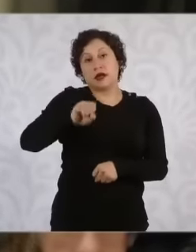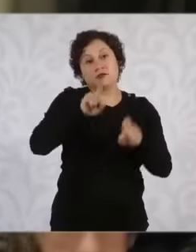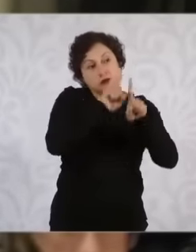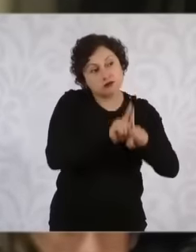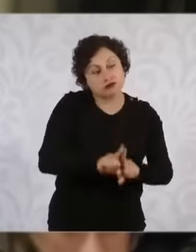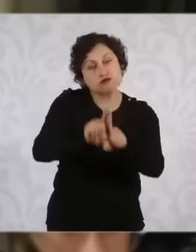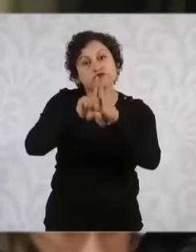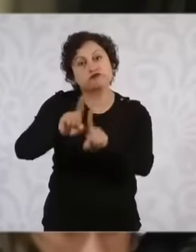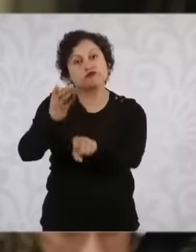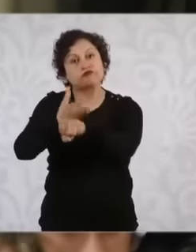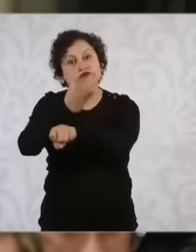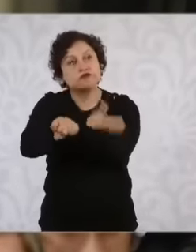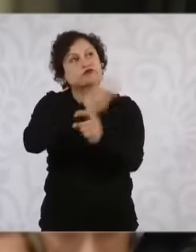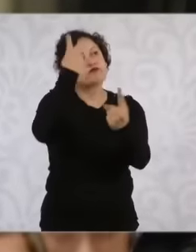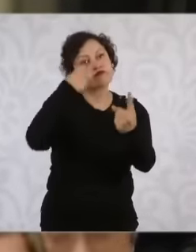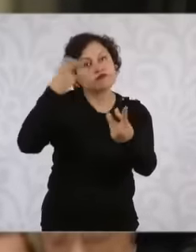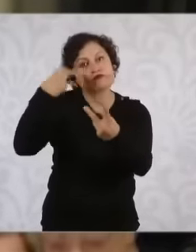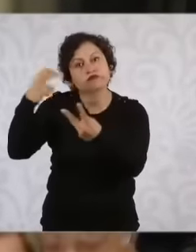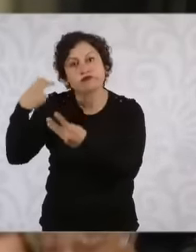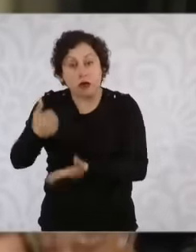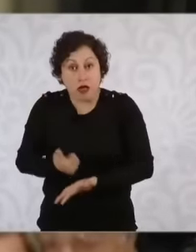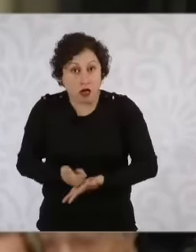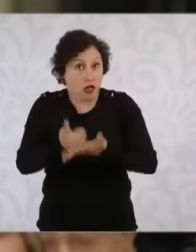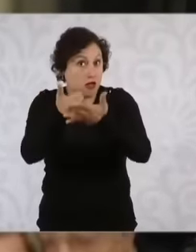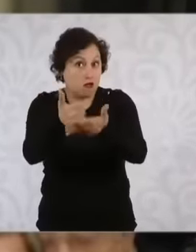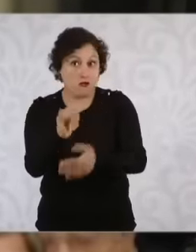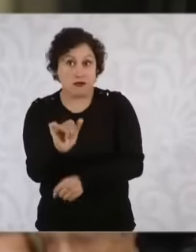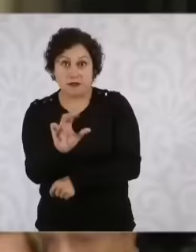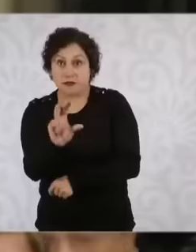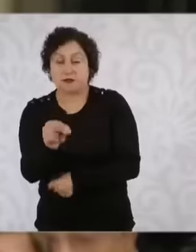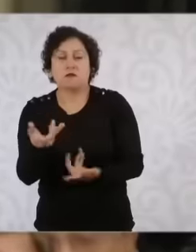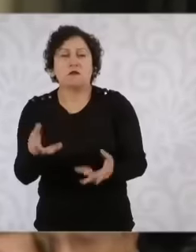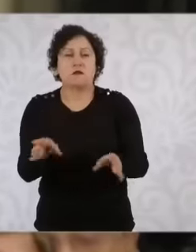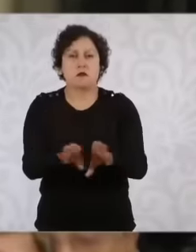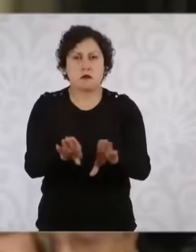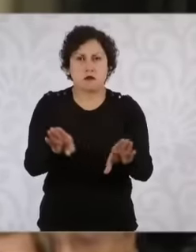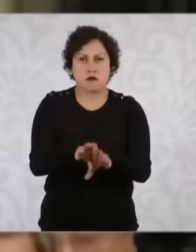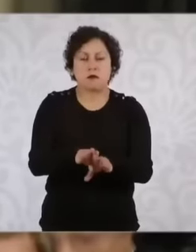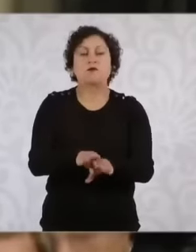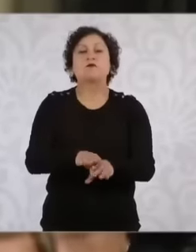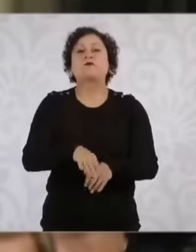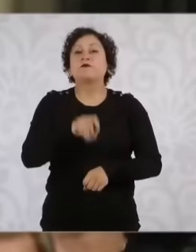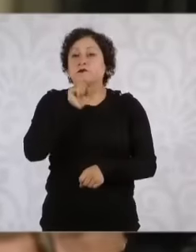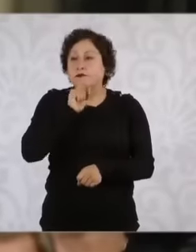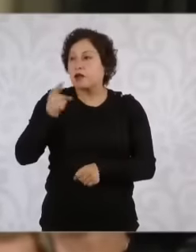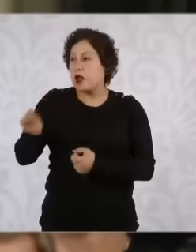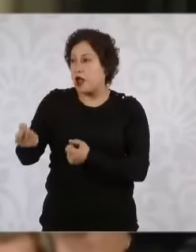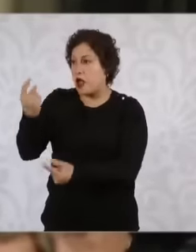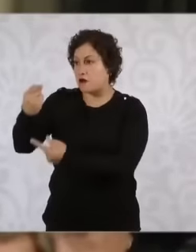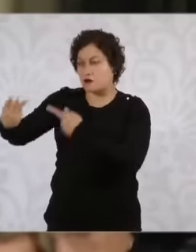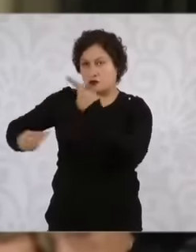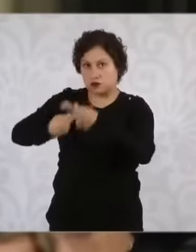and we have also been asked What about the announcement that you made today this weekend on your